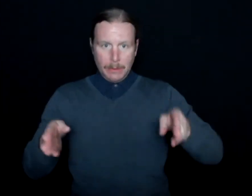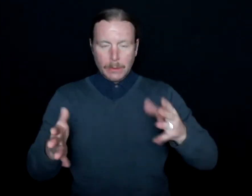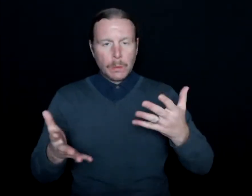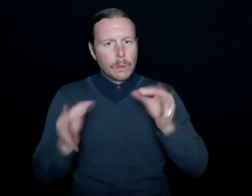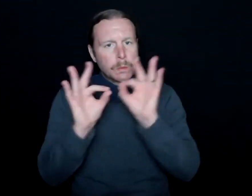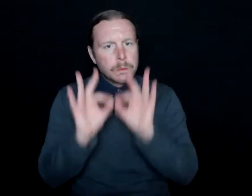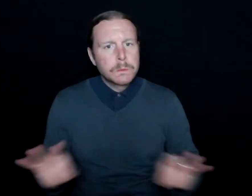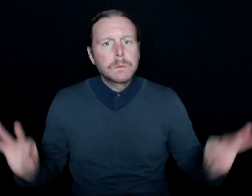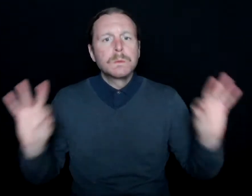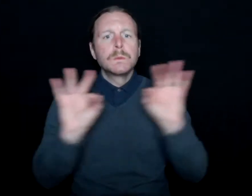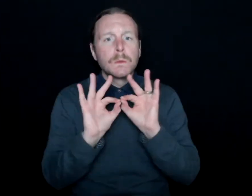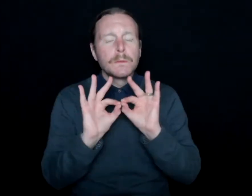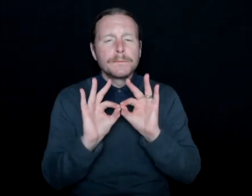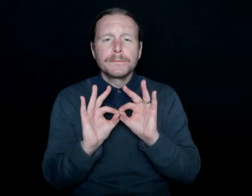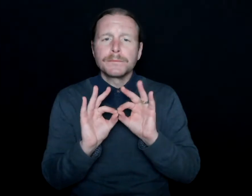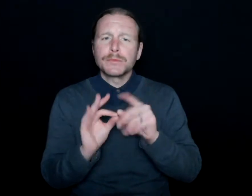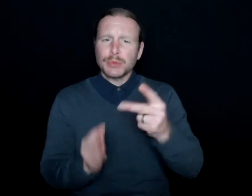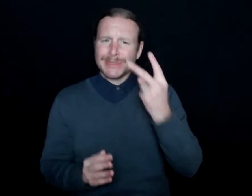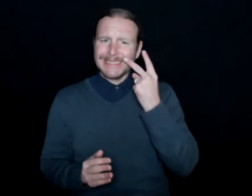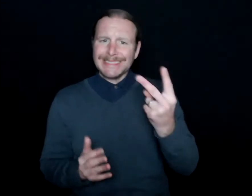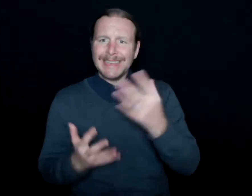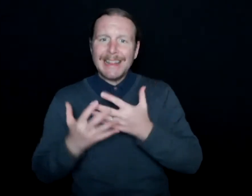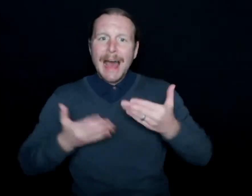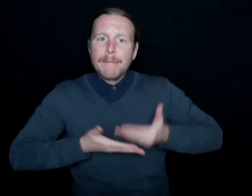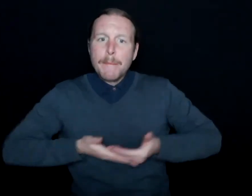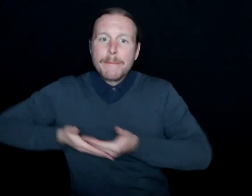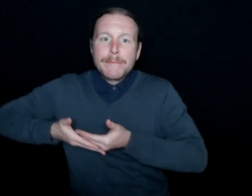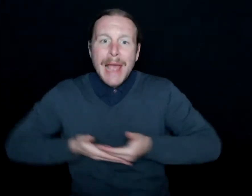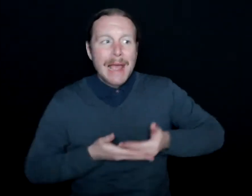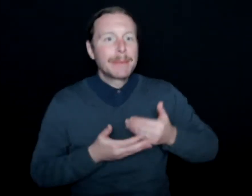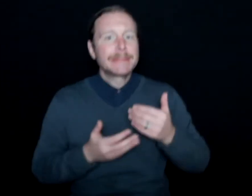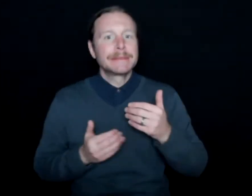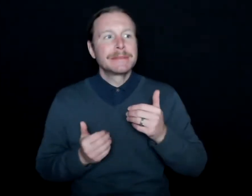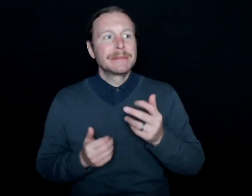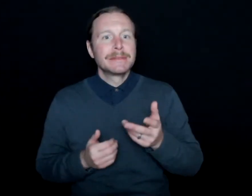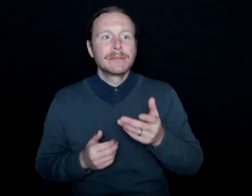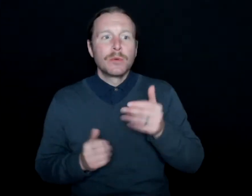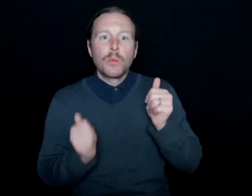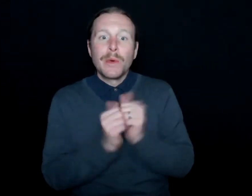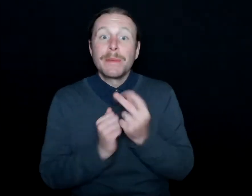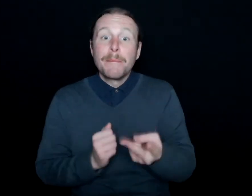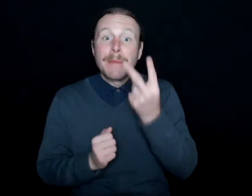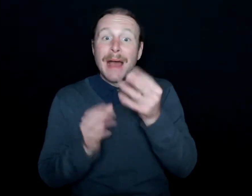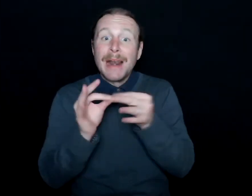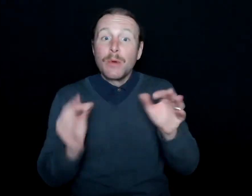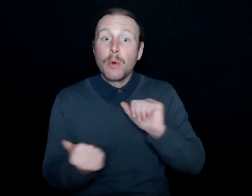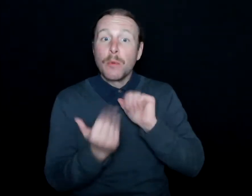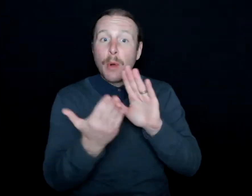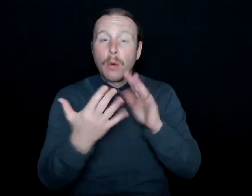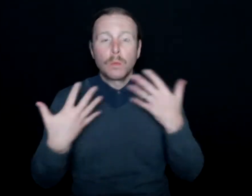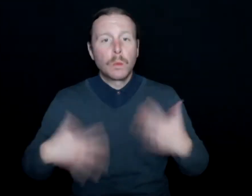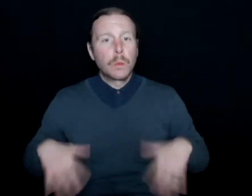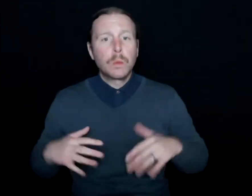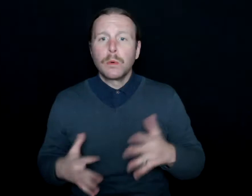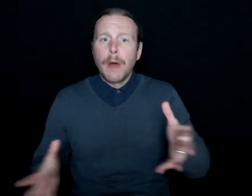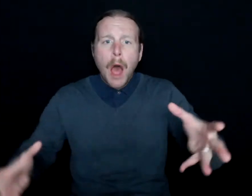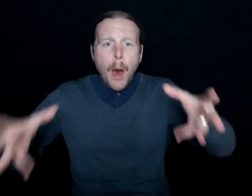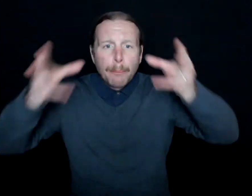And you see a lot of infants and toddlers, and the bilingualism approach, and where they're sponges and they absorb all this language.